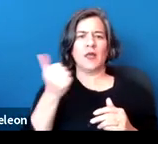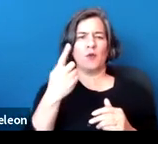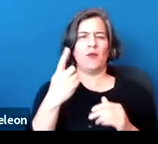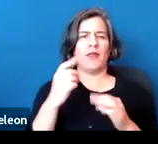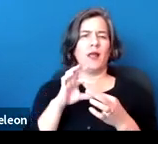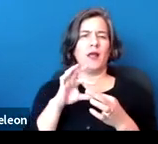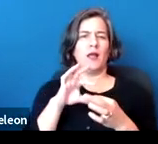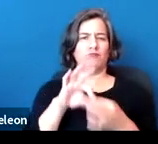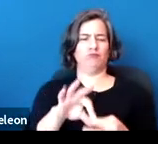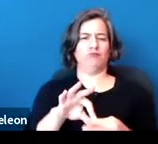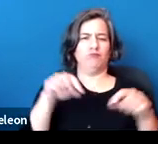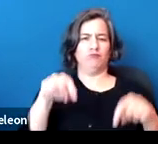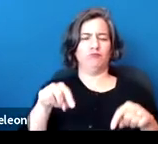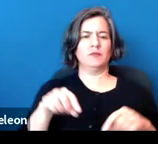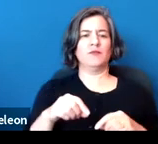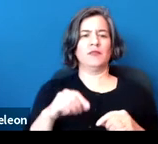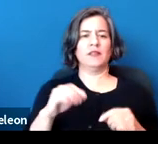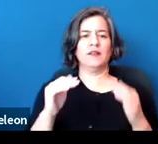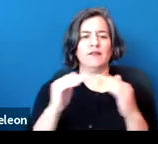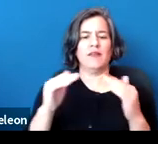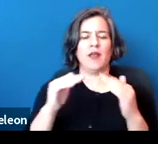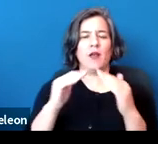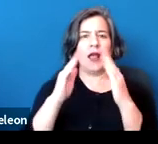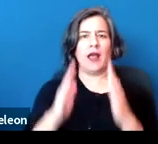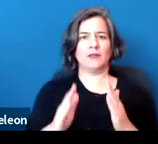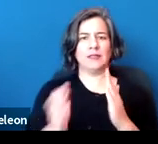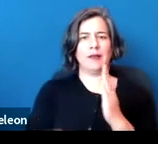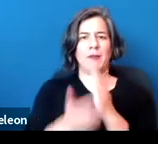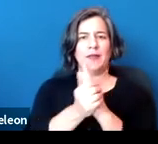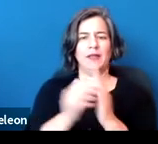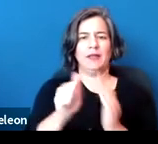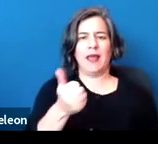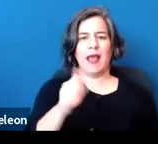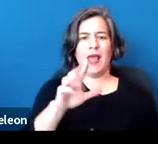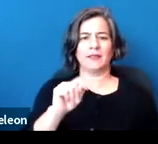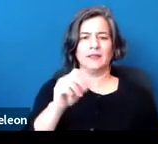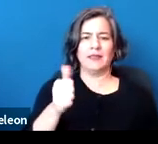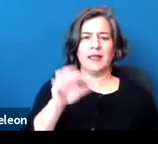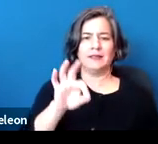that the Fair Housing Amendments Act, which was the 1988 addition of disability